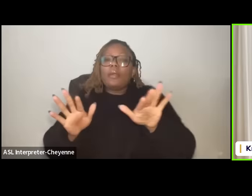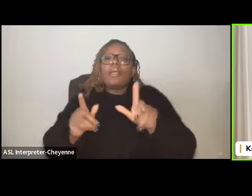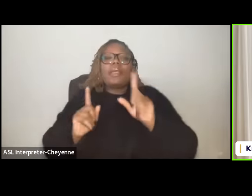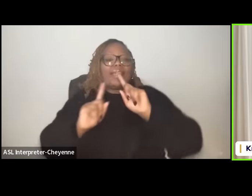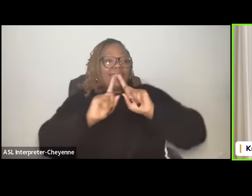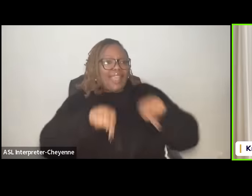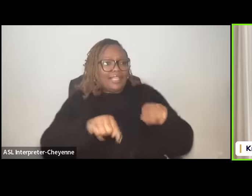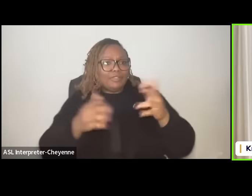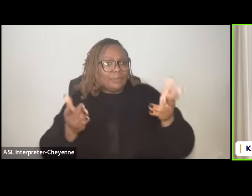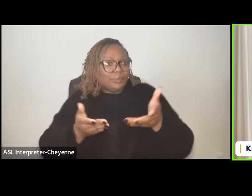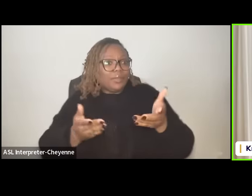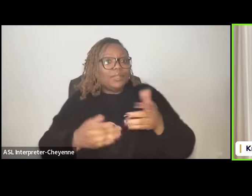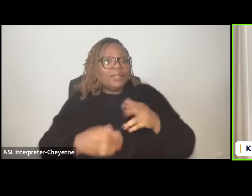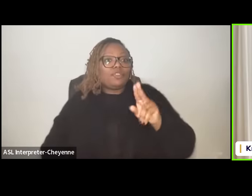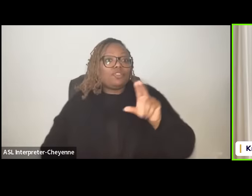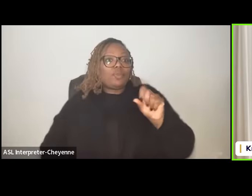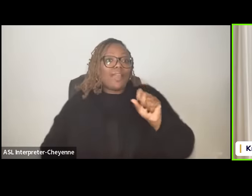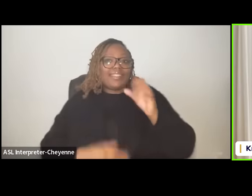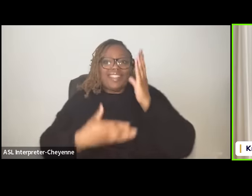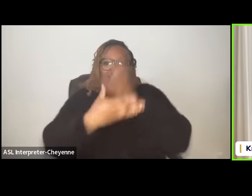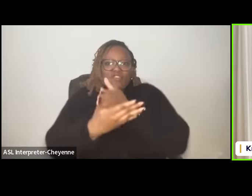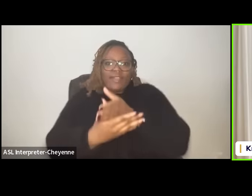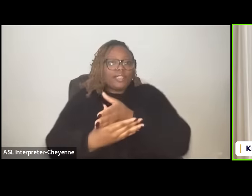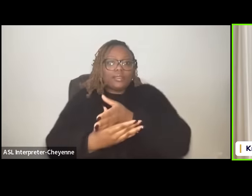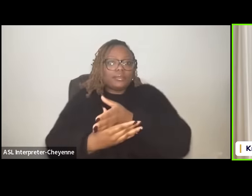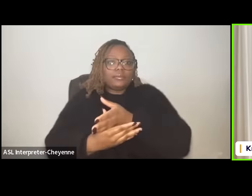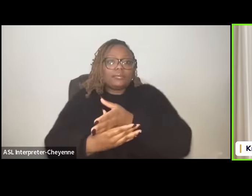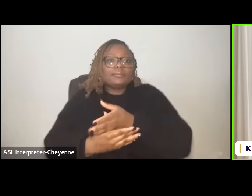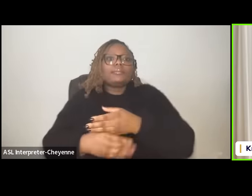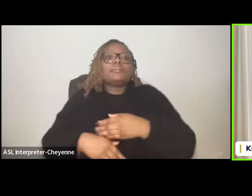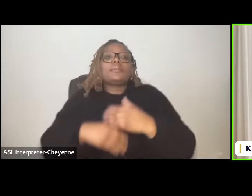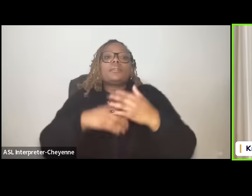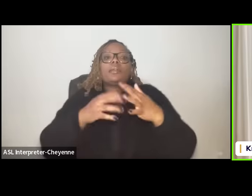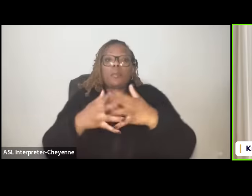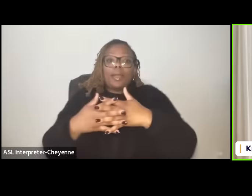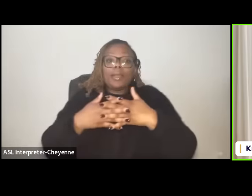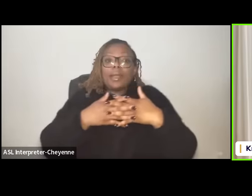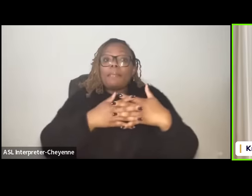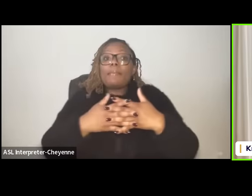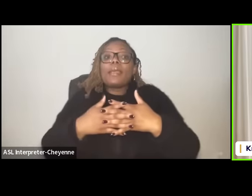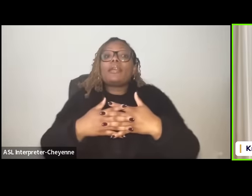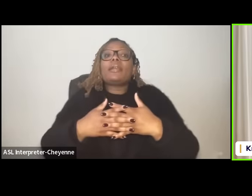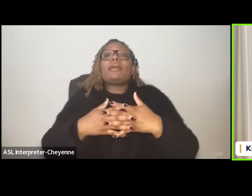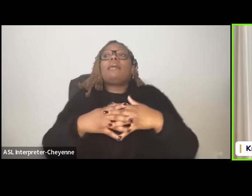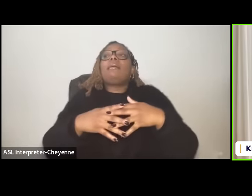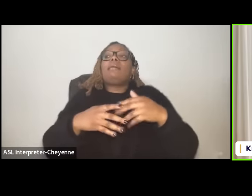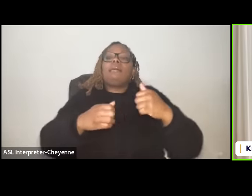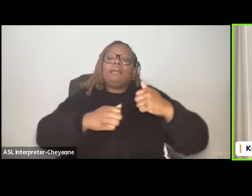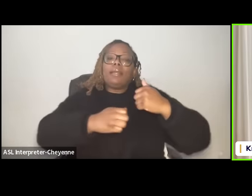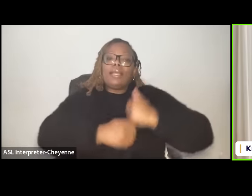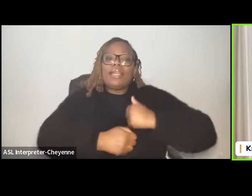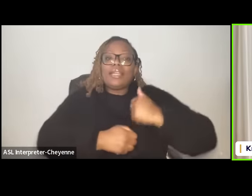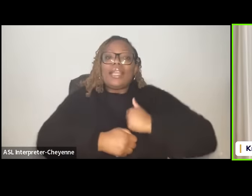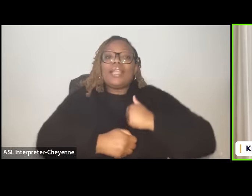truly us intervention um well US Canadian um and un intervention and I'll talk about that a little